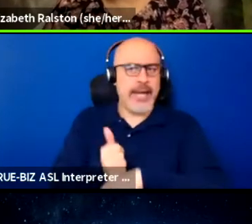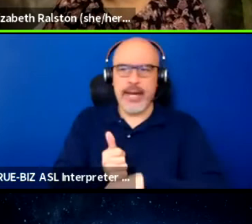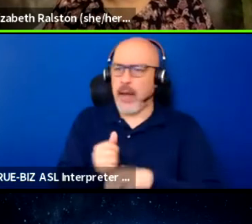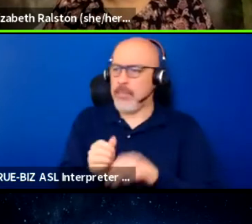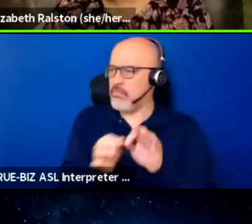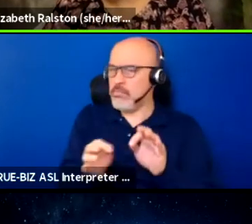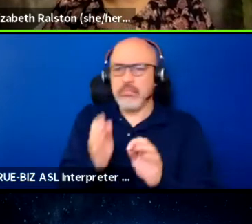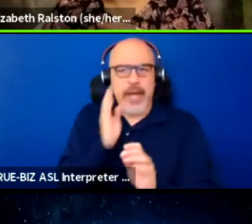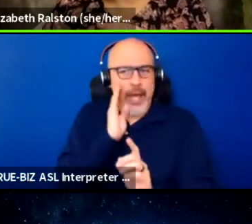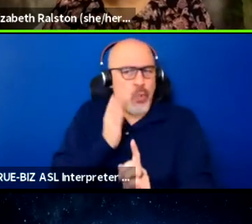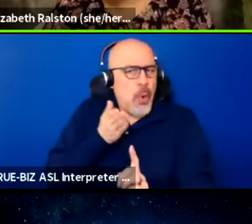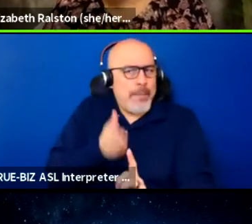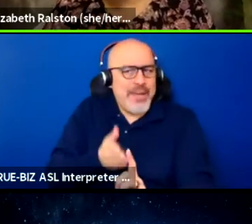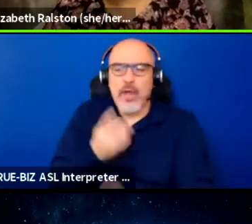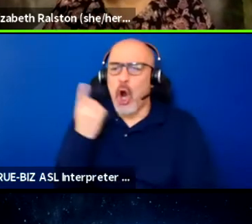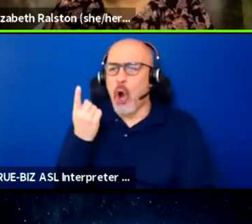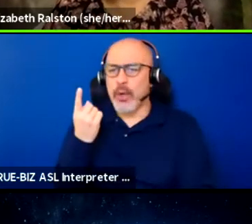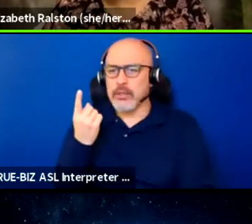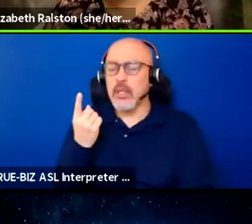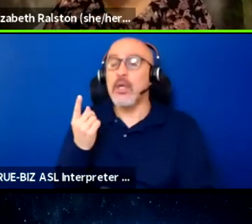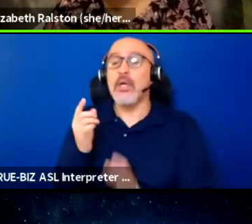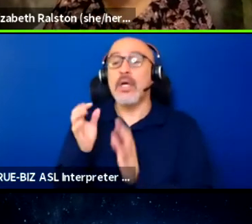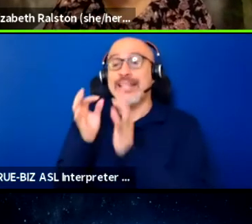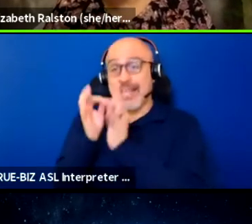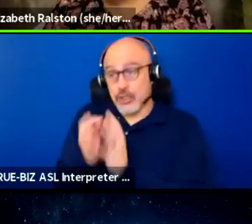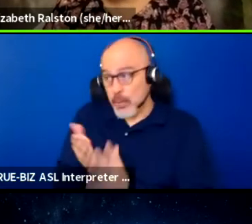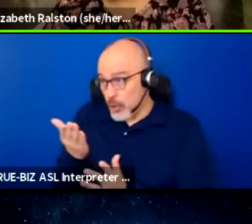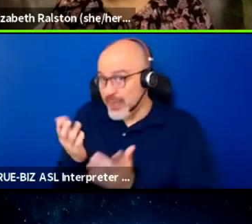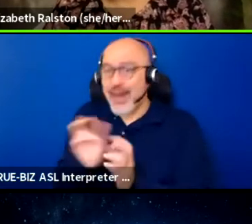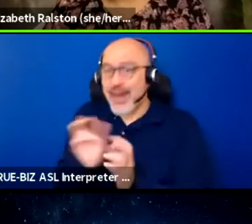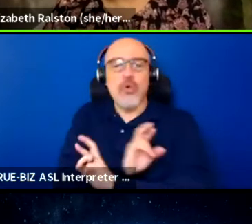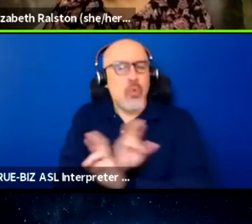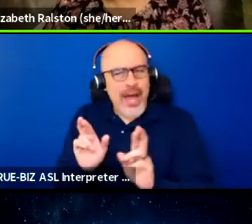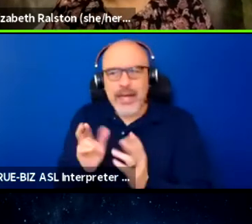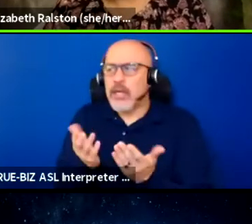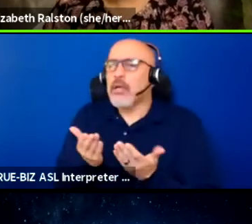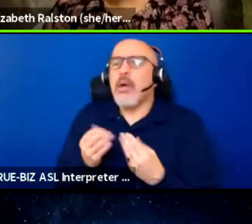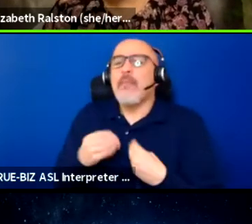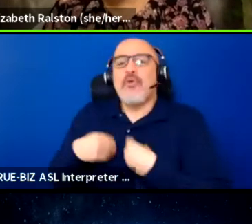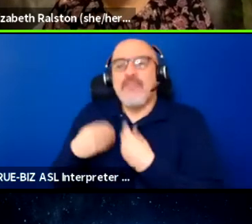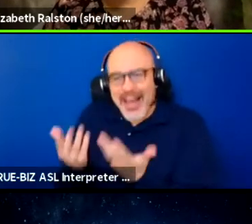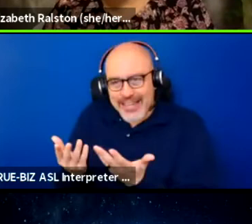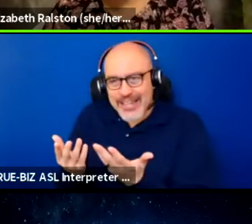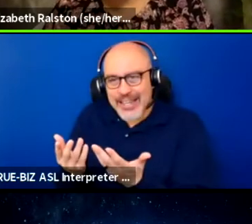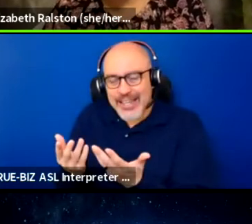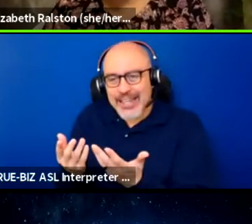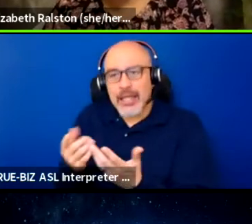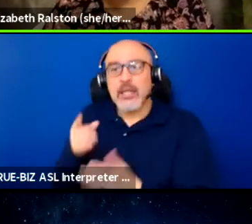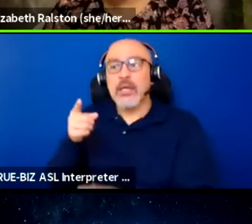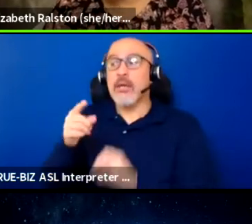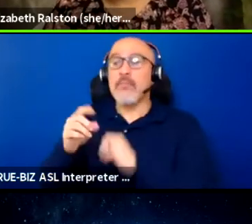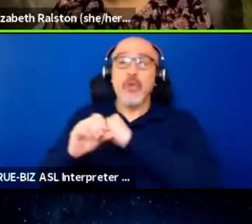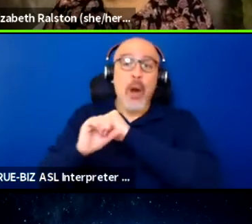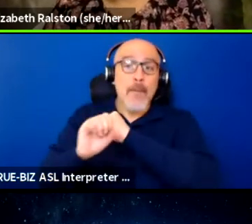and you just have the interpreter and they will be there, and you put in your marketing materials